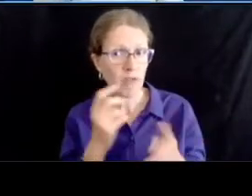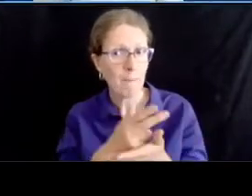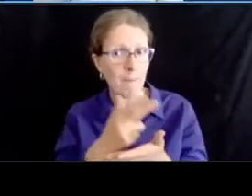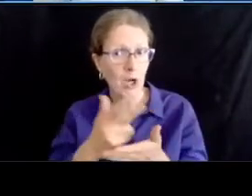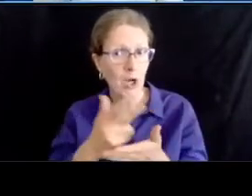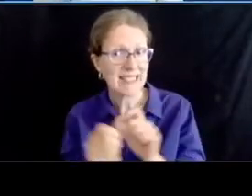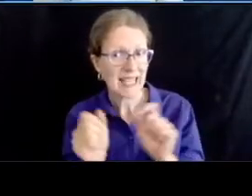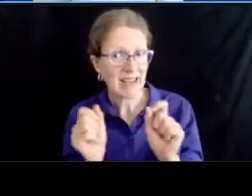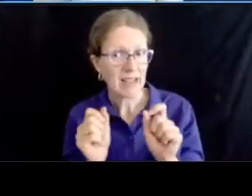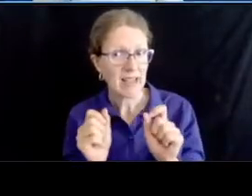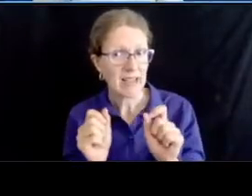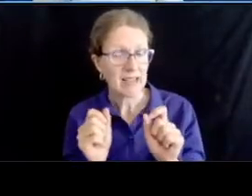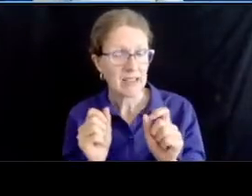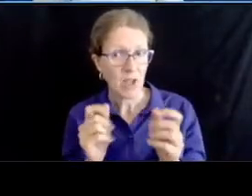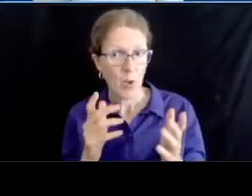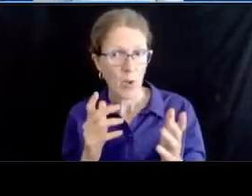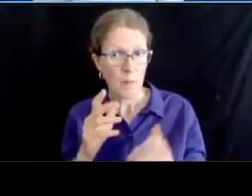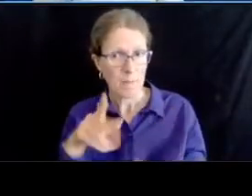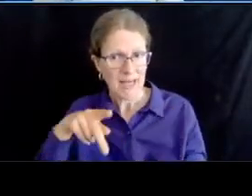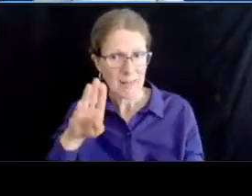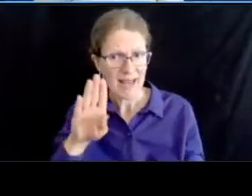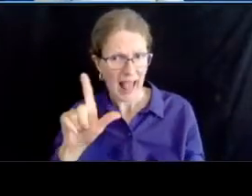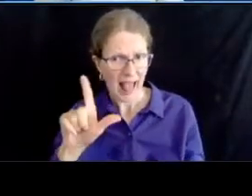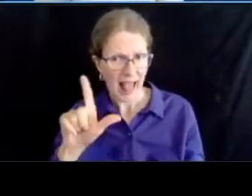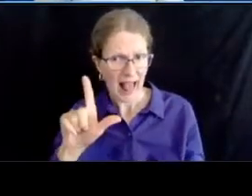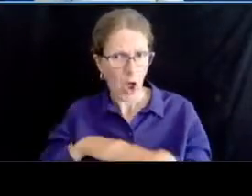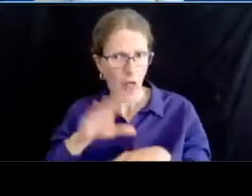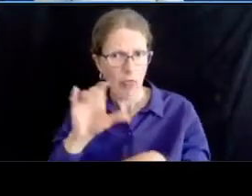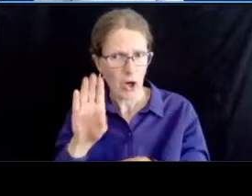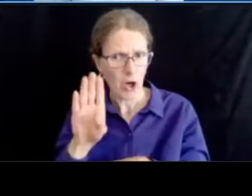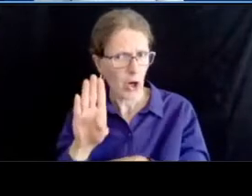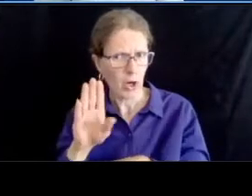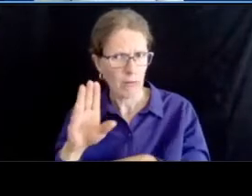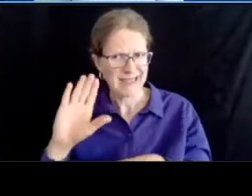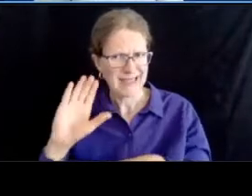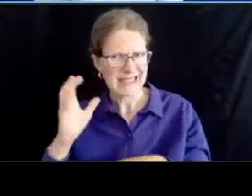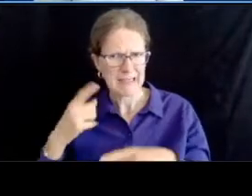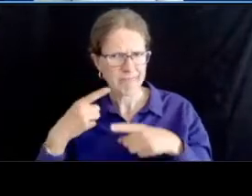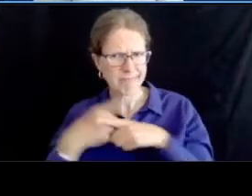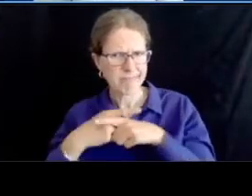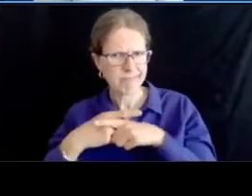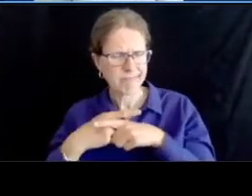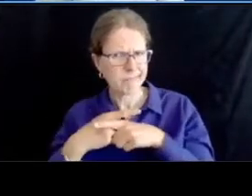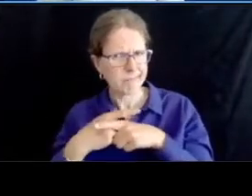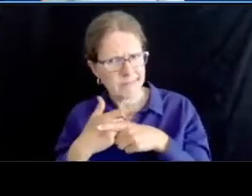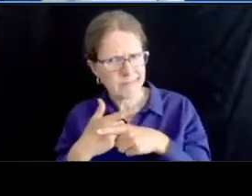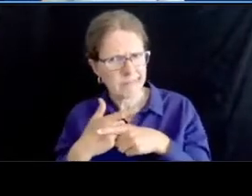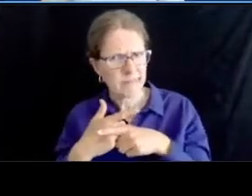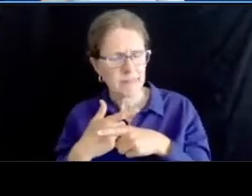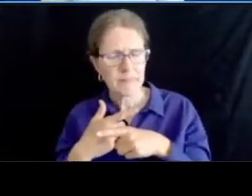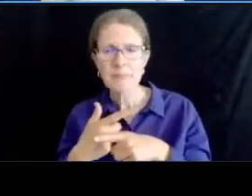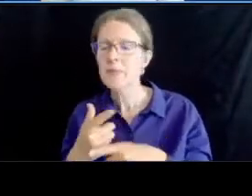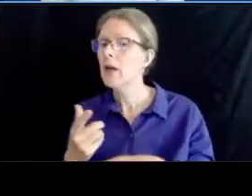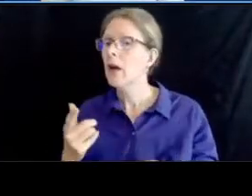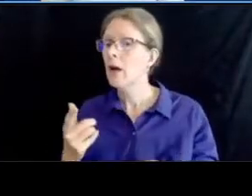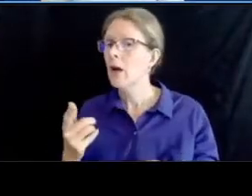on the curb seem to contradict that yeah we'll be looking at all parking in relation to the um